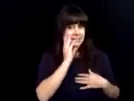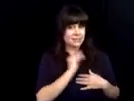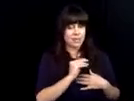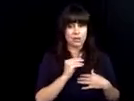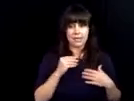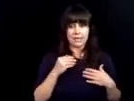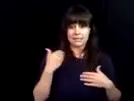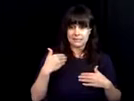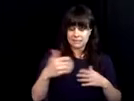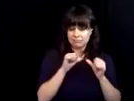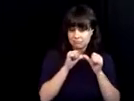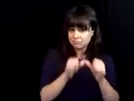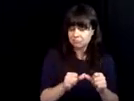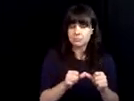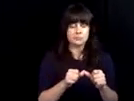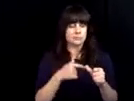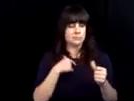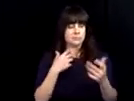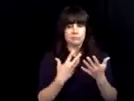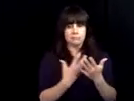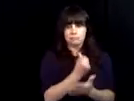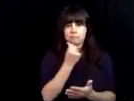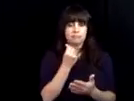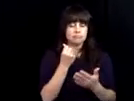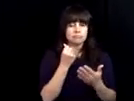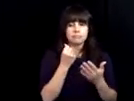of my elevator speech and how I could be counted worthy. As a result of